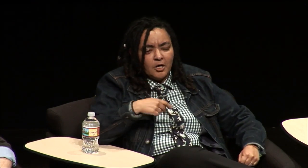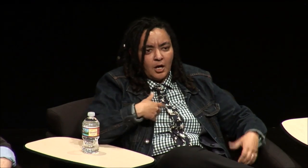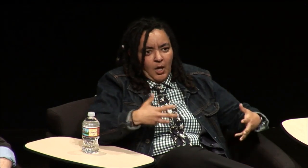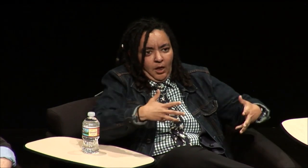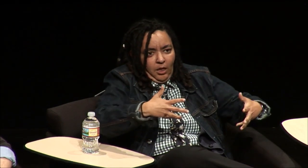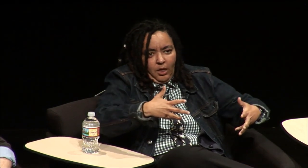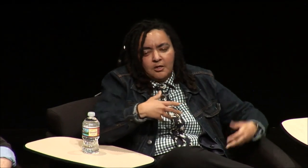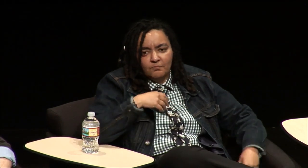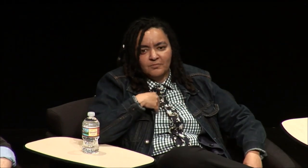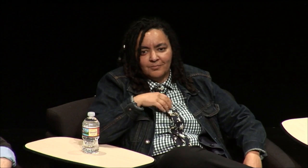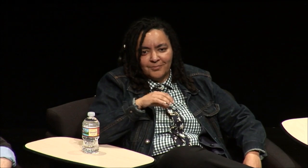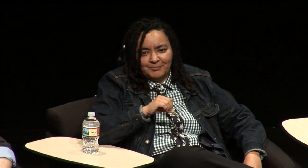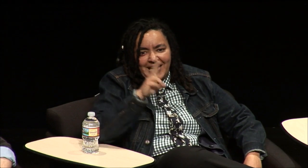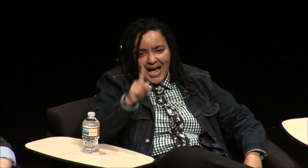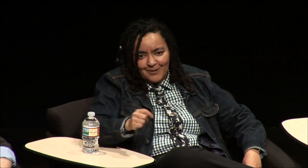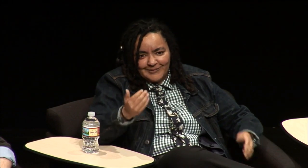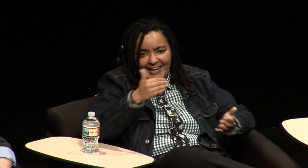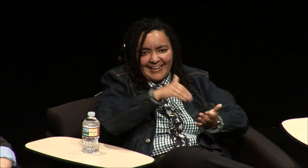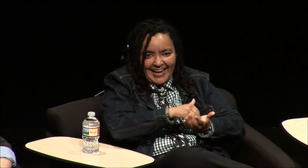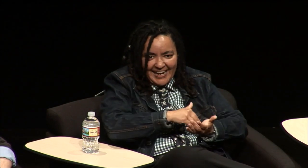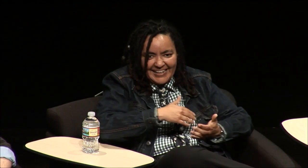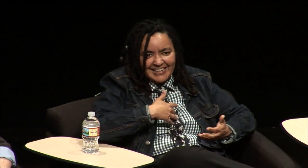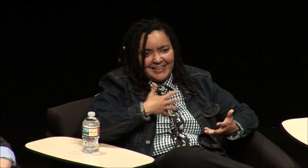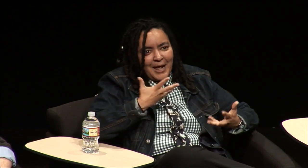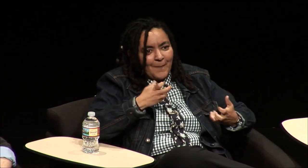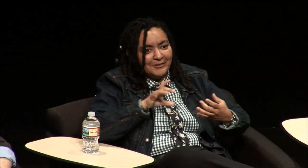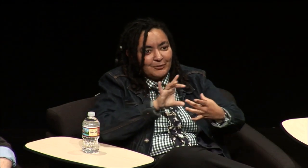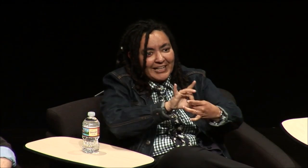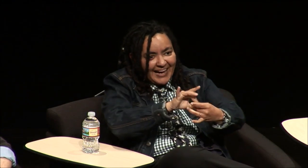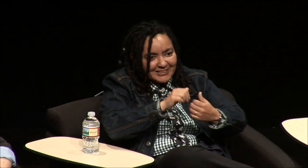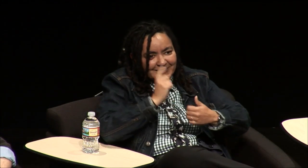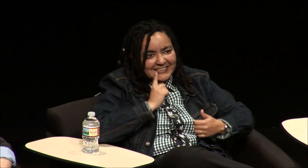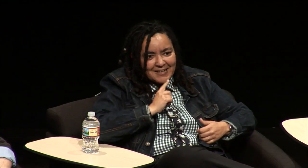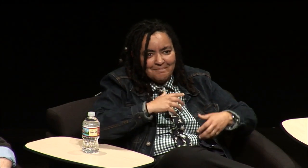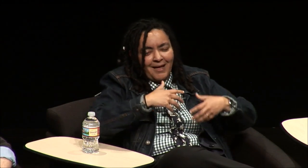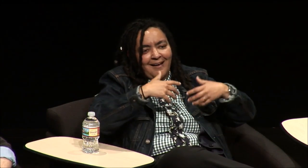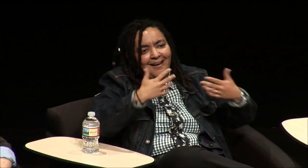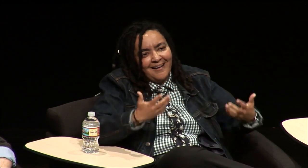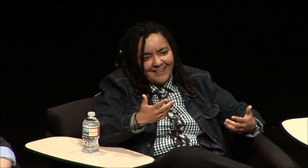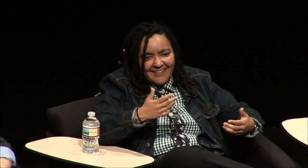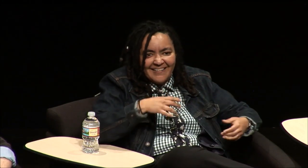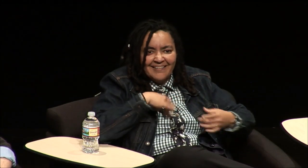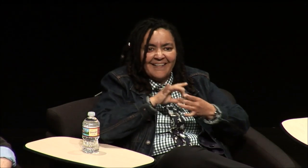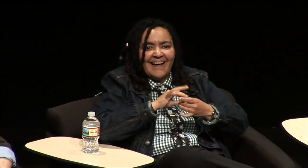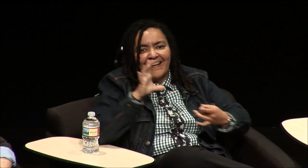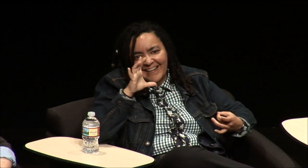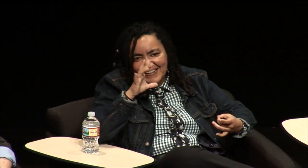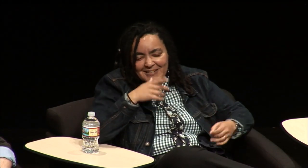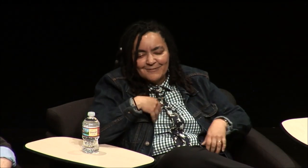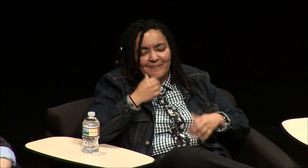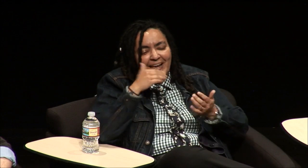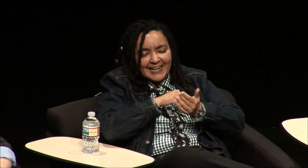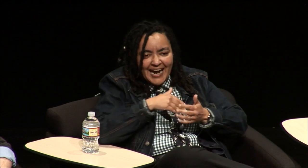California it felt so different and I felt like Here I am out of the loop again I want to reconnect with deaf people and I feel like I'm constantly